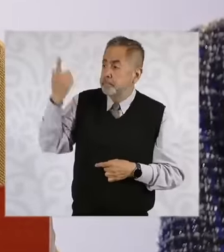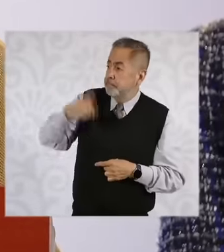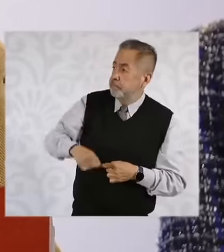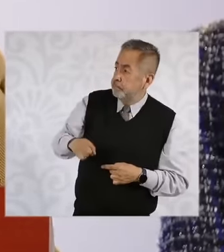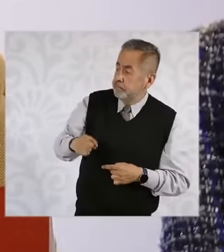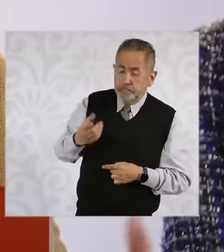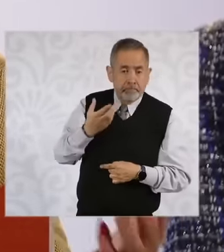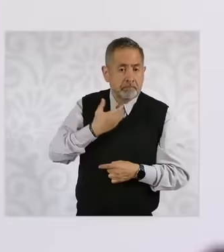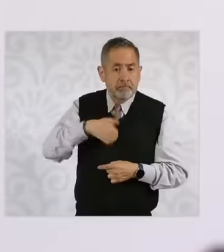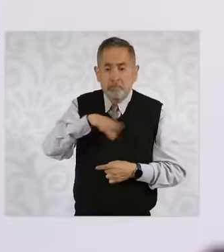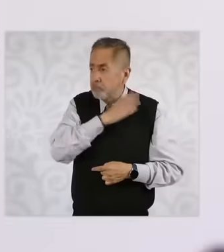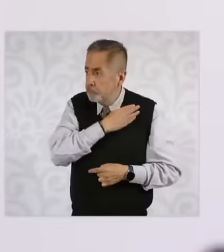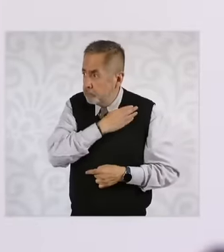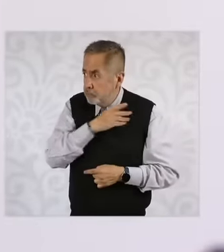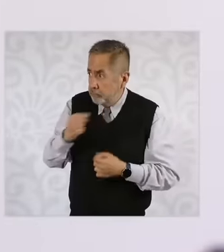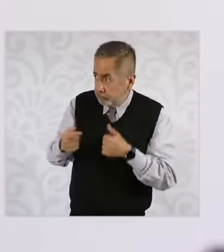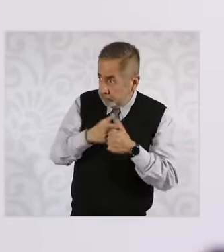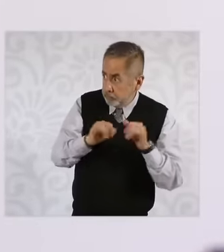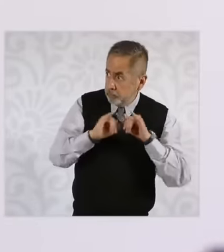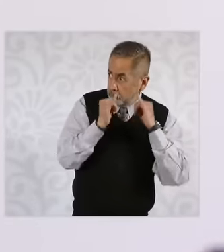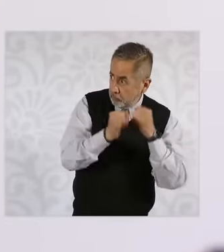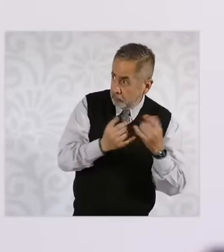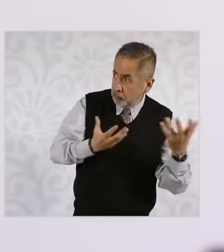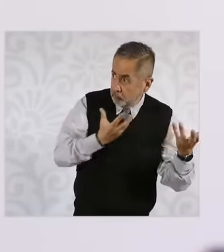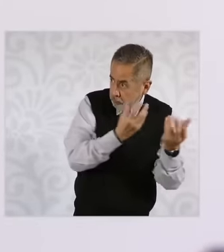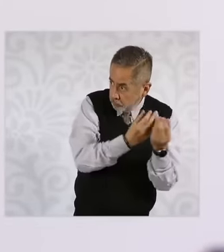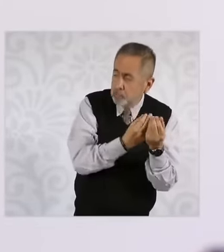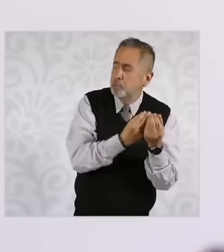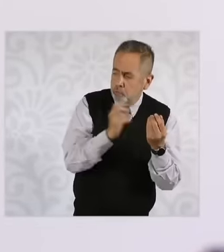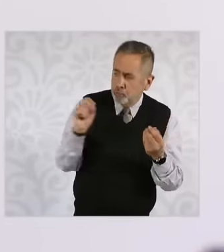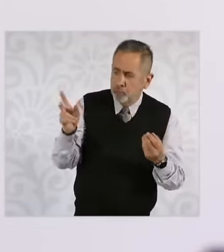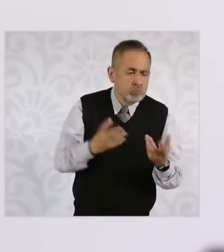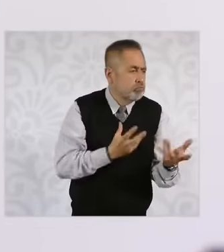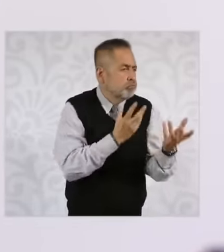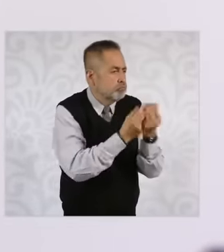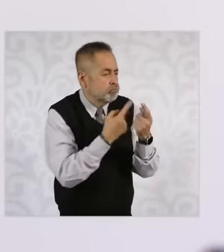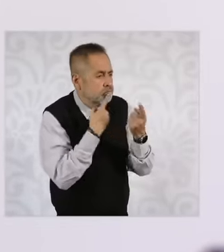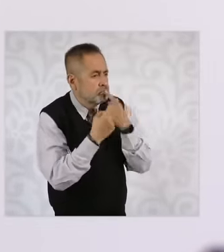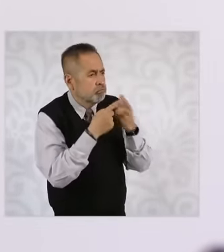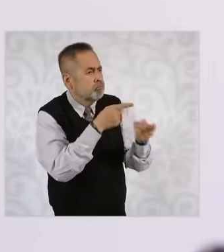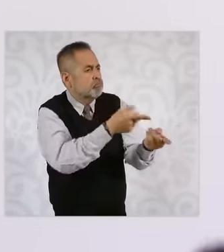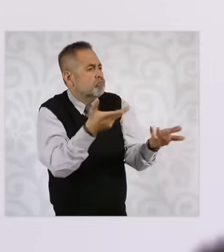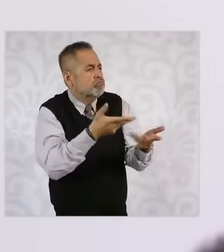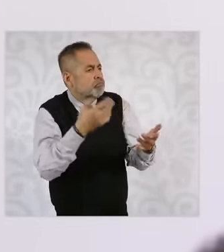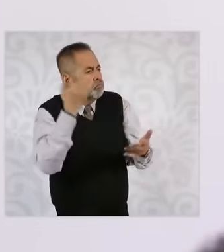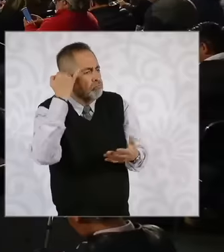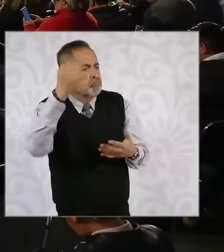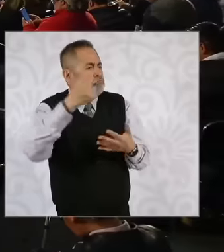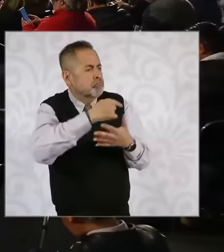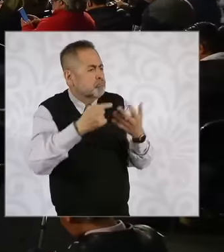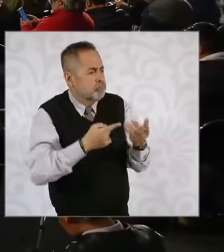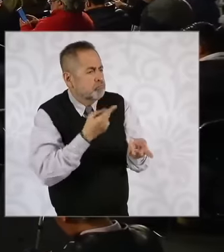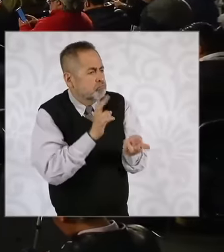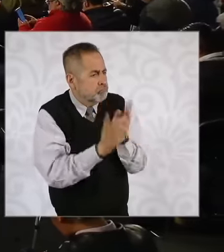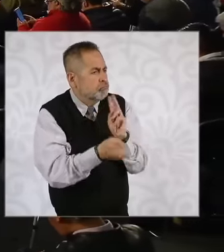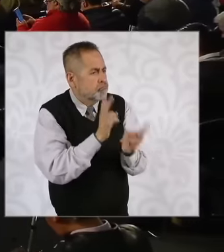listen to them and take into account what they were proposing, so well, they made